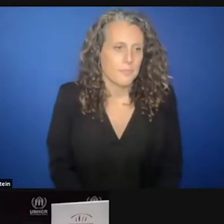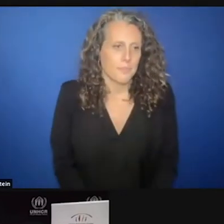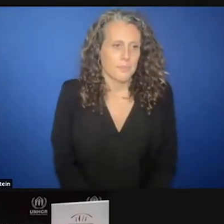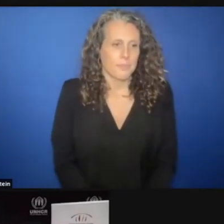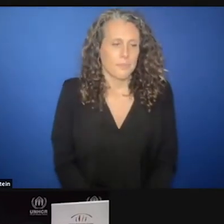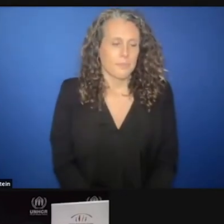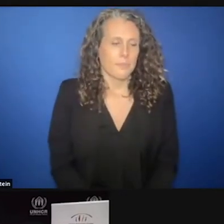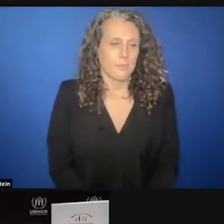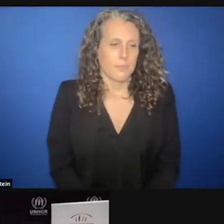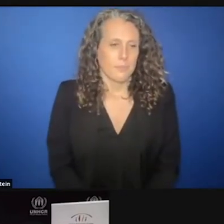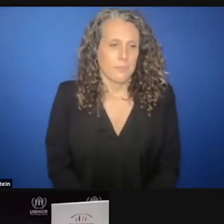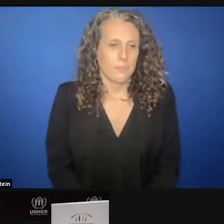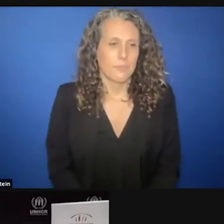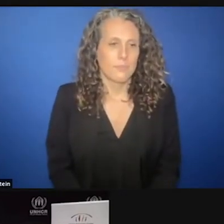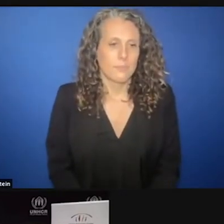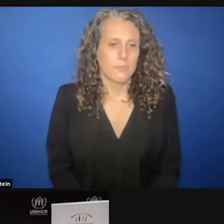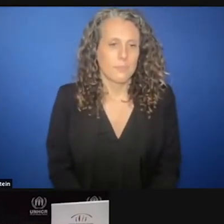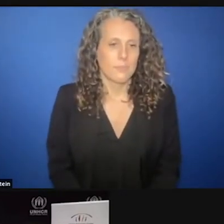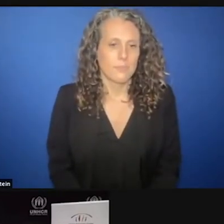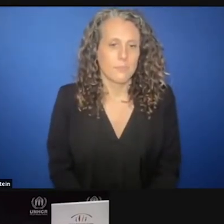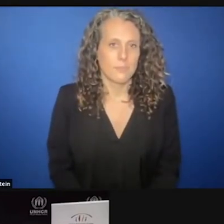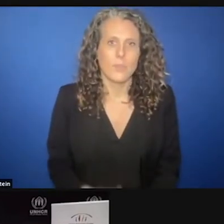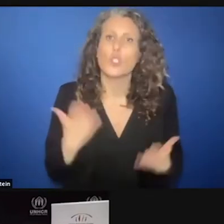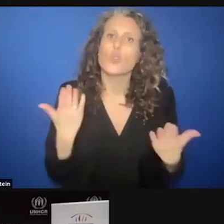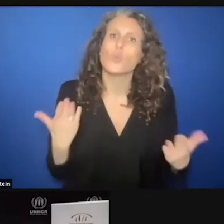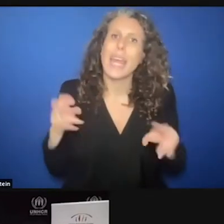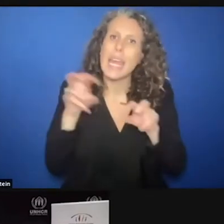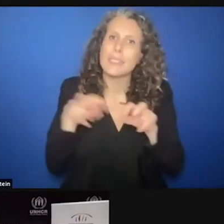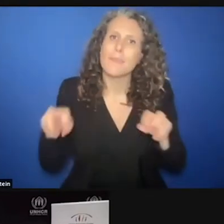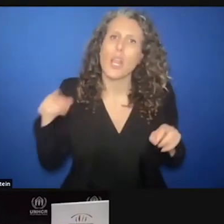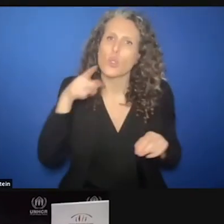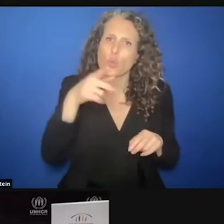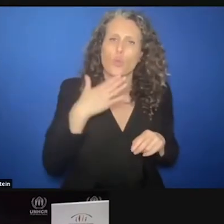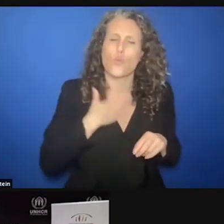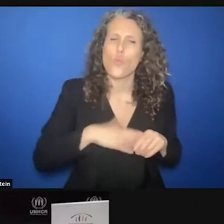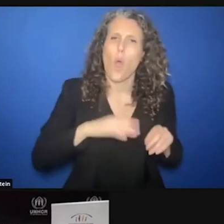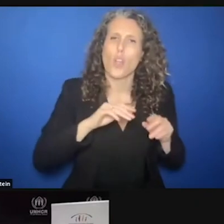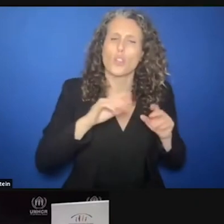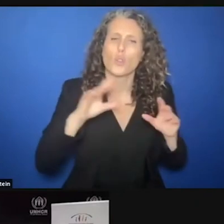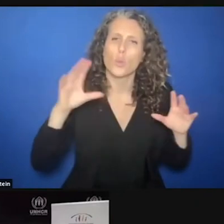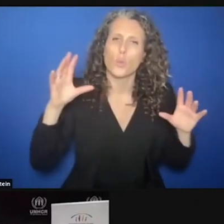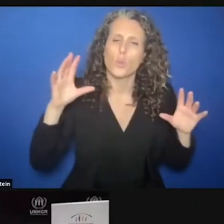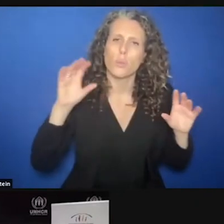A few points you have picked up from this panel that you would like to emphasize in conclusion?